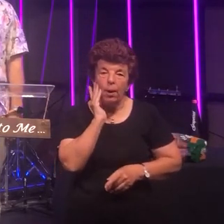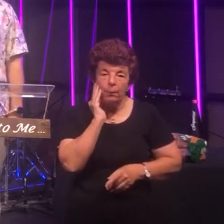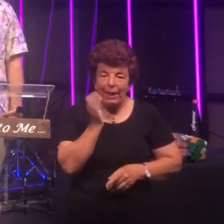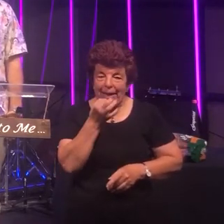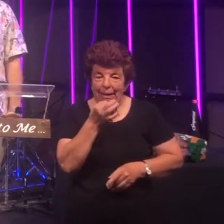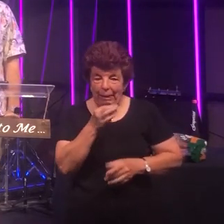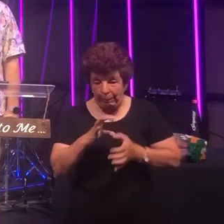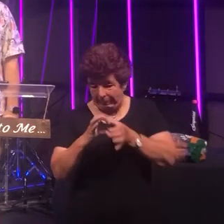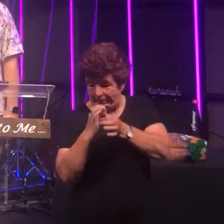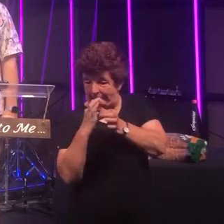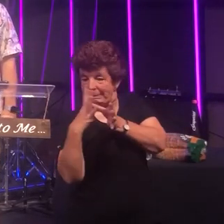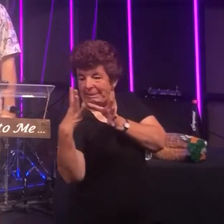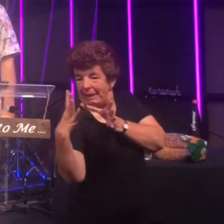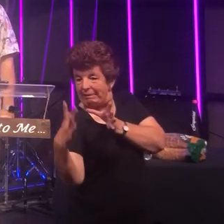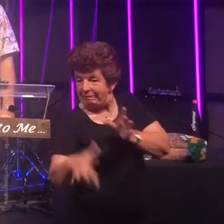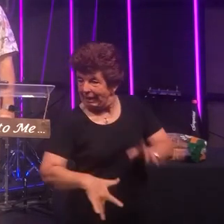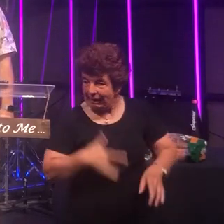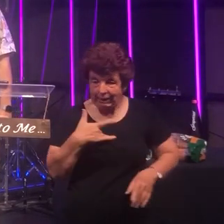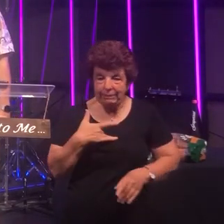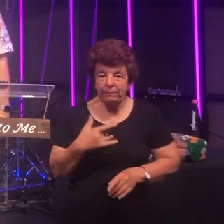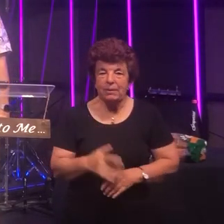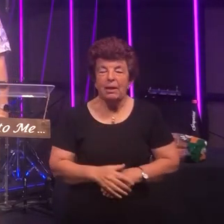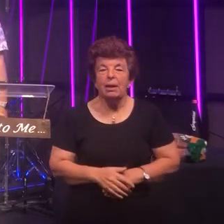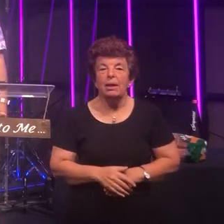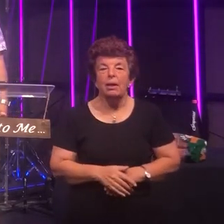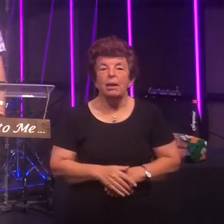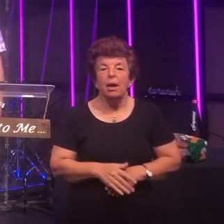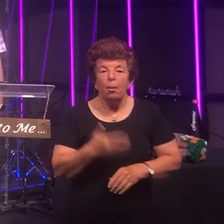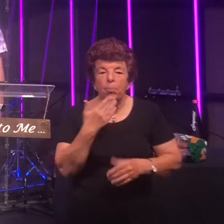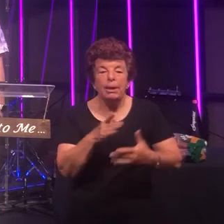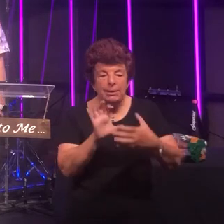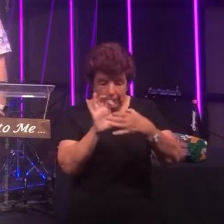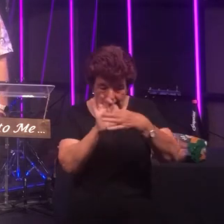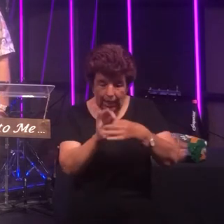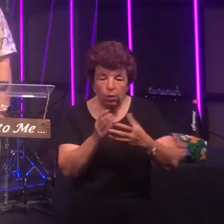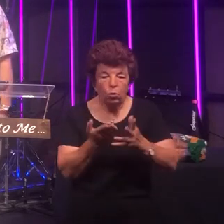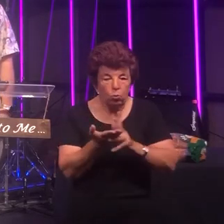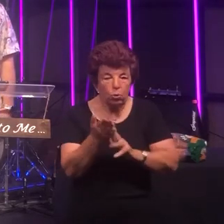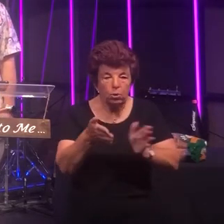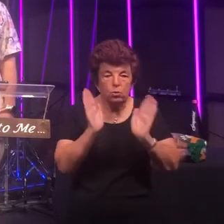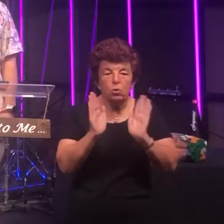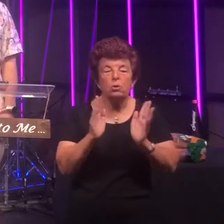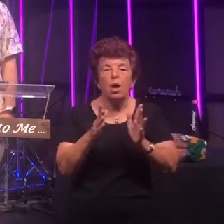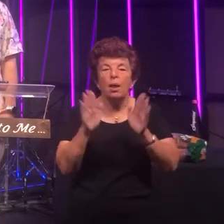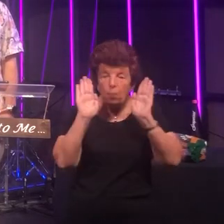disconnected this way stay connected throughout the church on our website